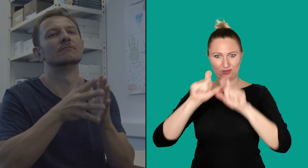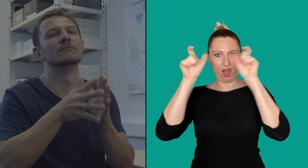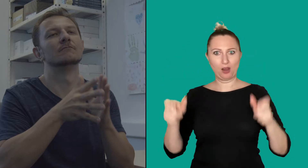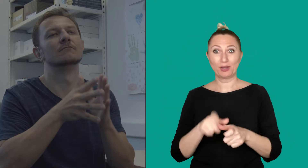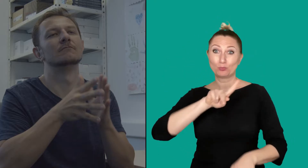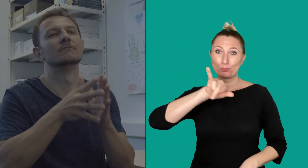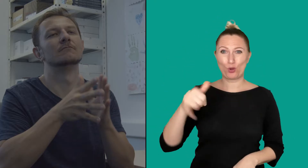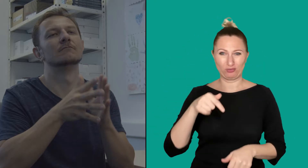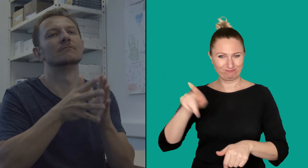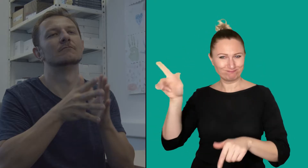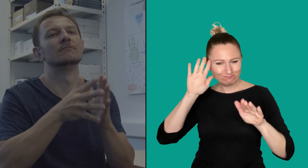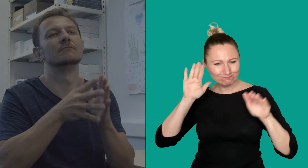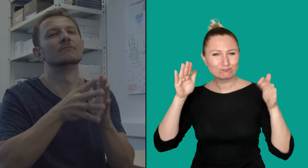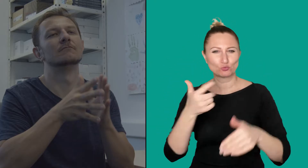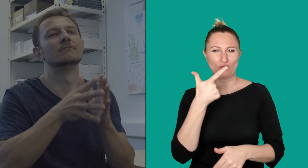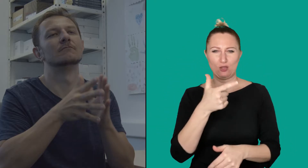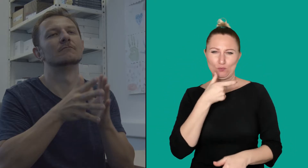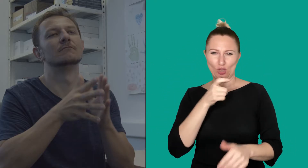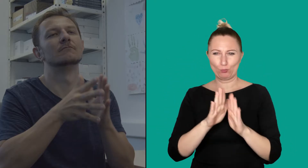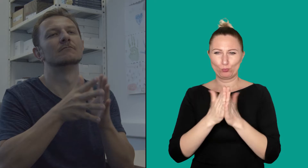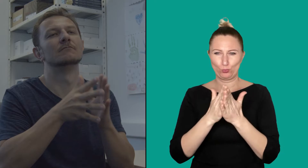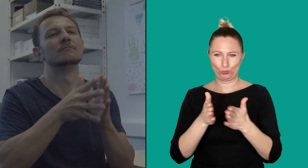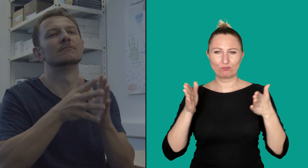As part of the project, he deals with the second dictionary